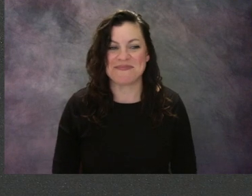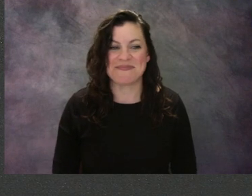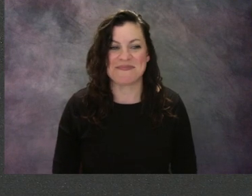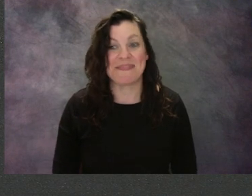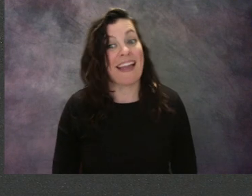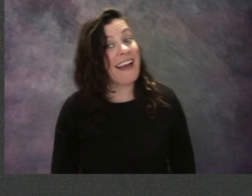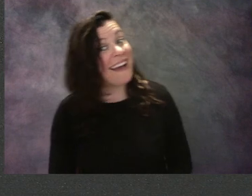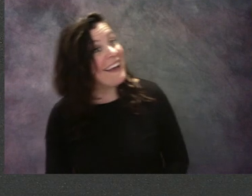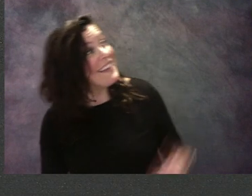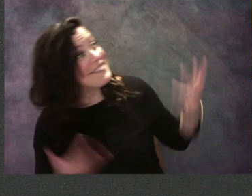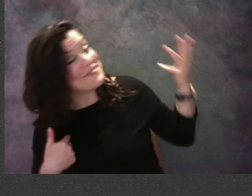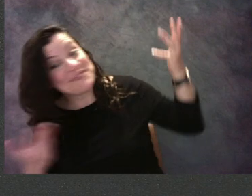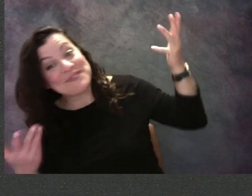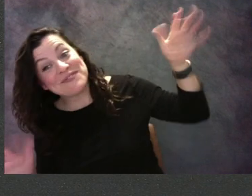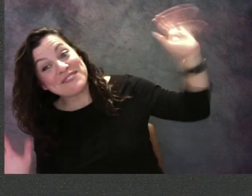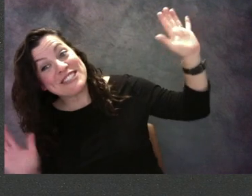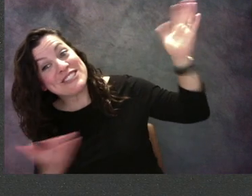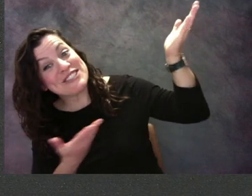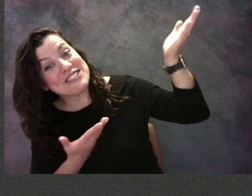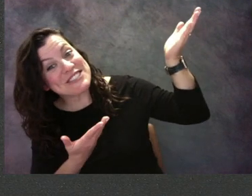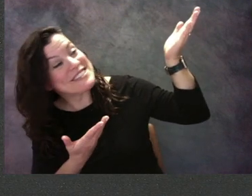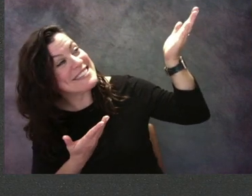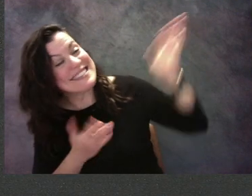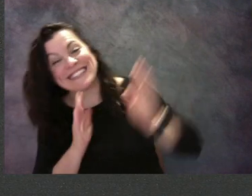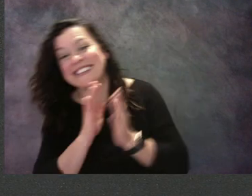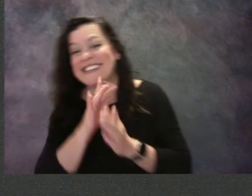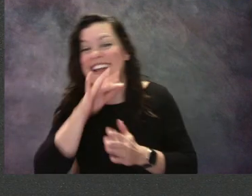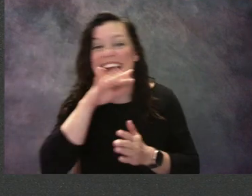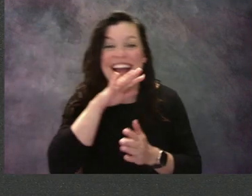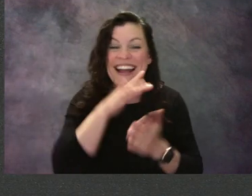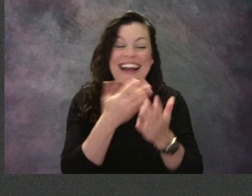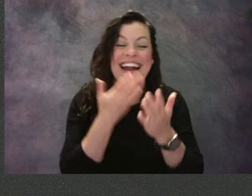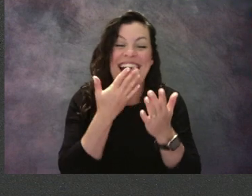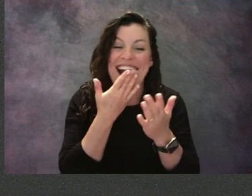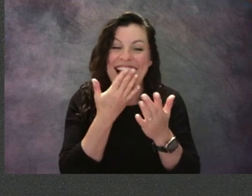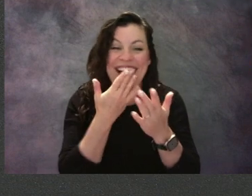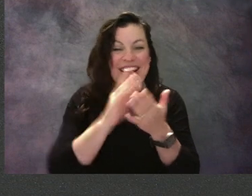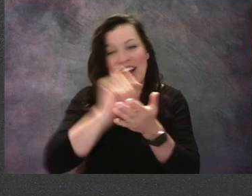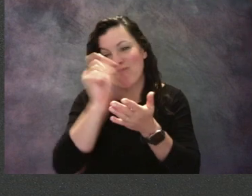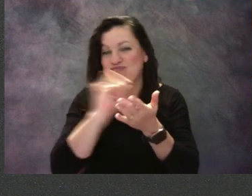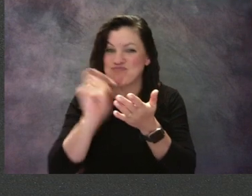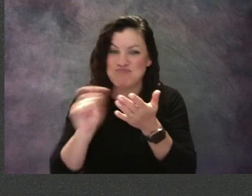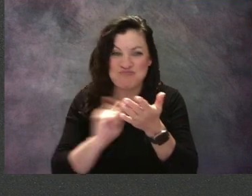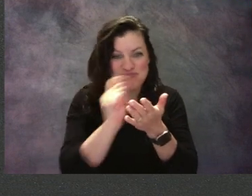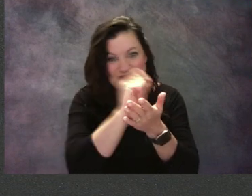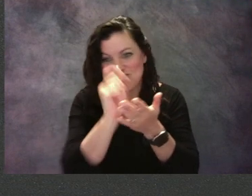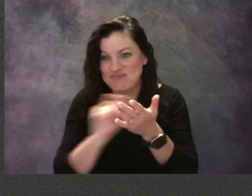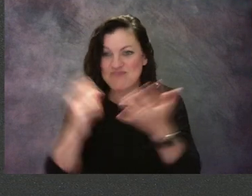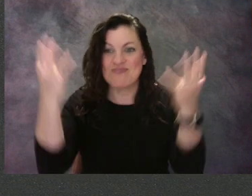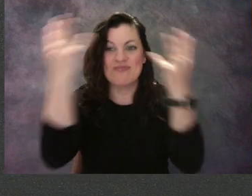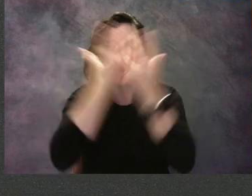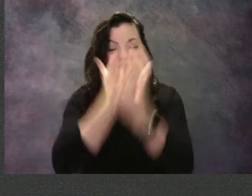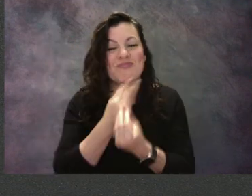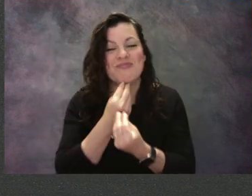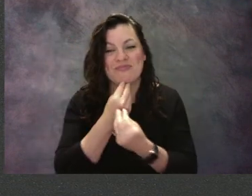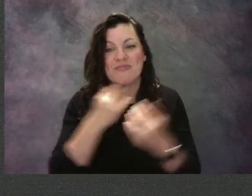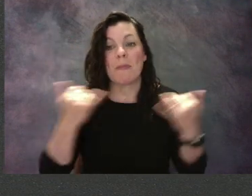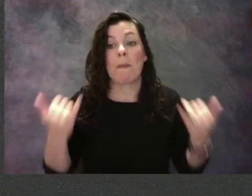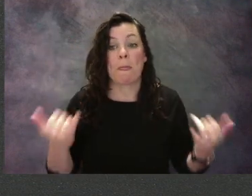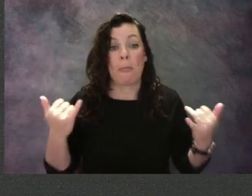Now that I'm done cleaning, or done coloring my toucan, now's the time where I'm gonna be using my art manners again.